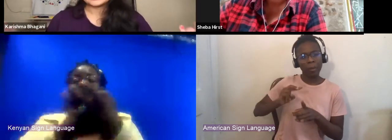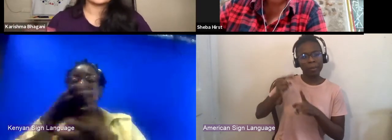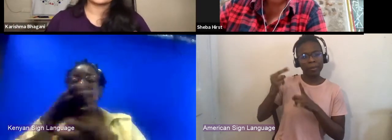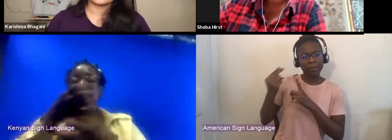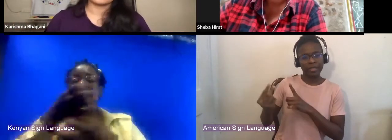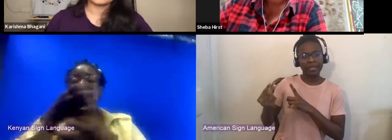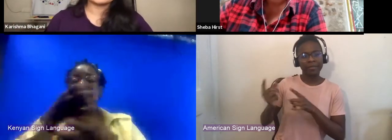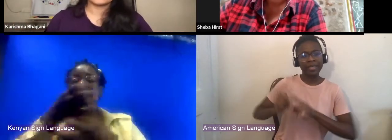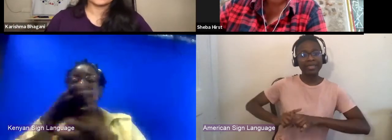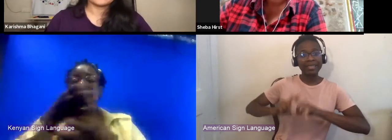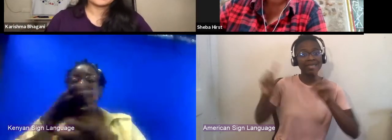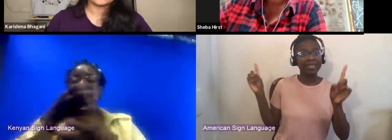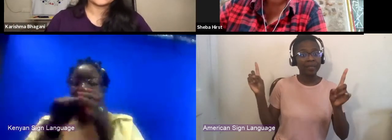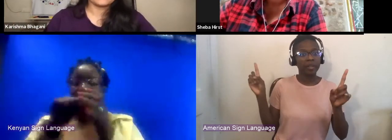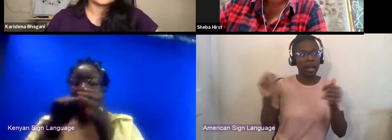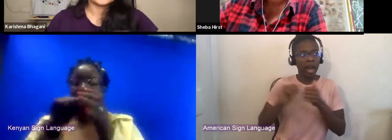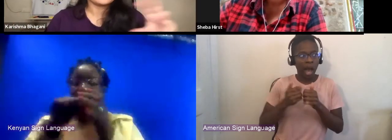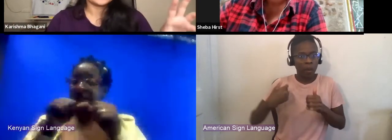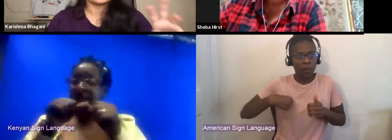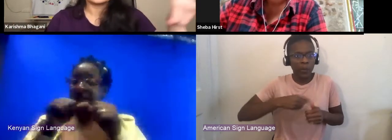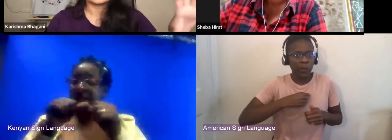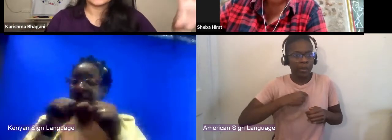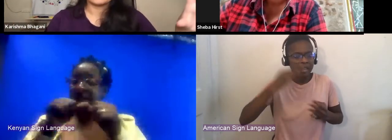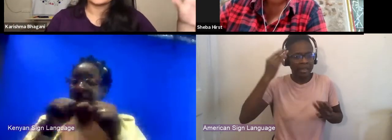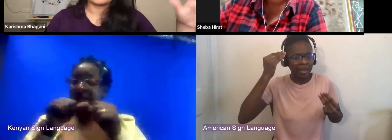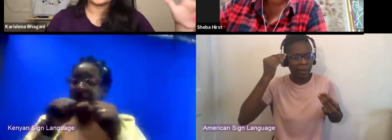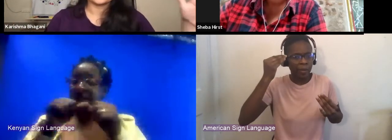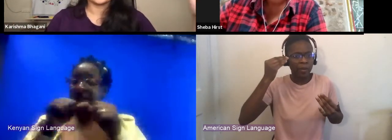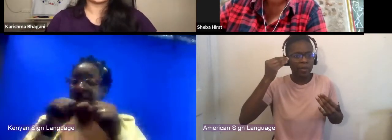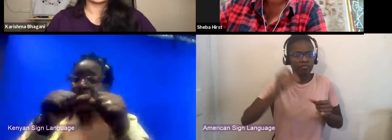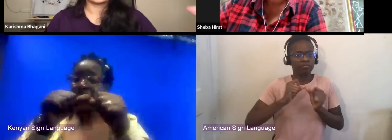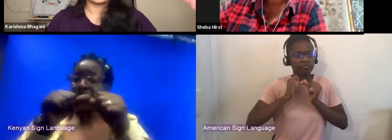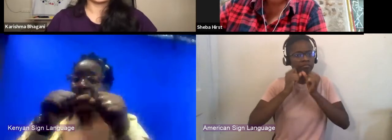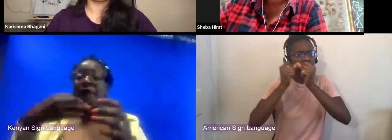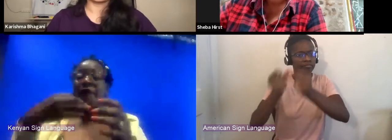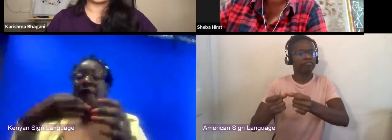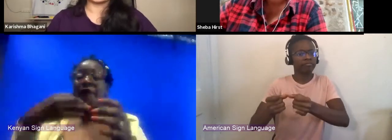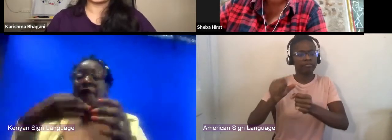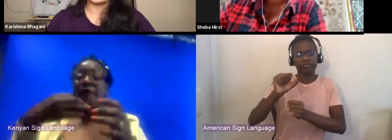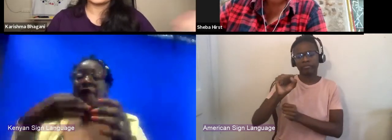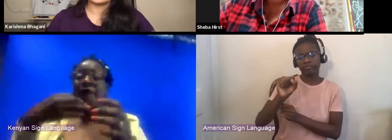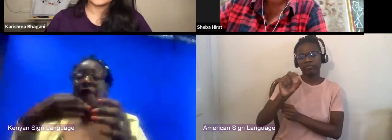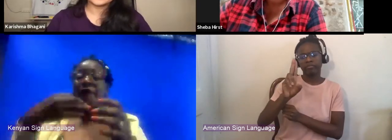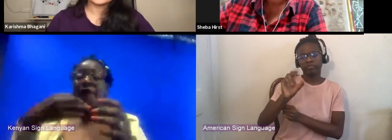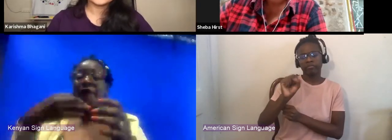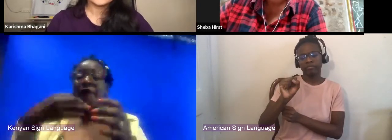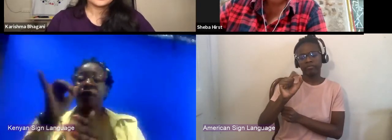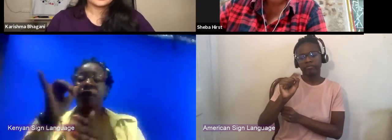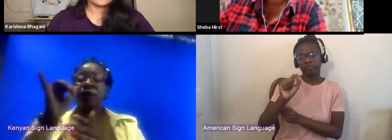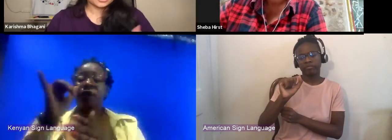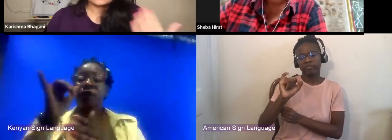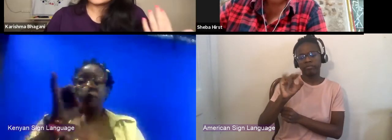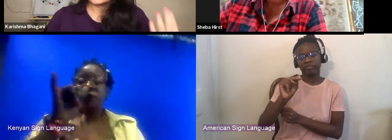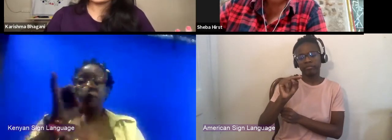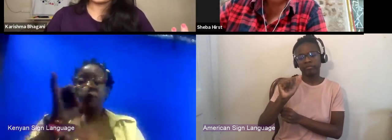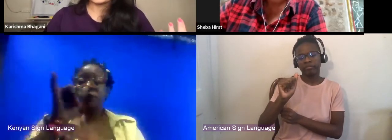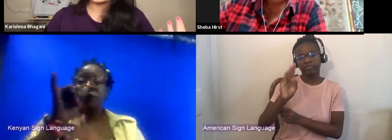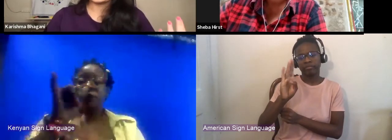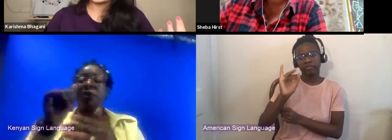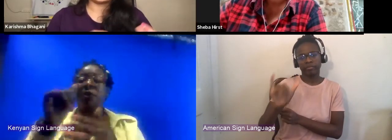in a creative economy cause oftentimes I think that can be so lost in the cultural policy world of things which is still valuable